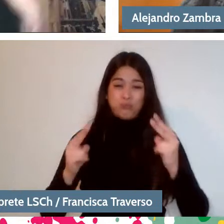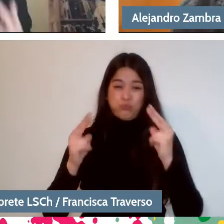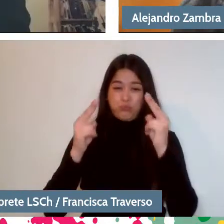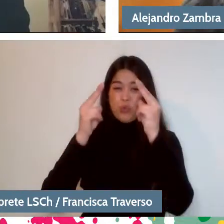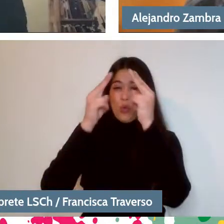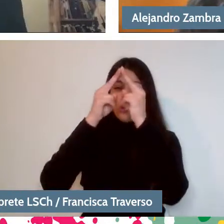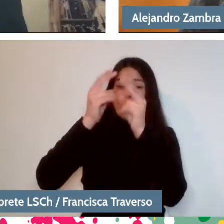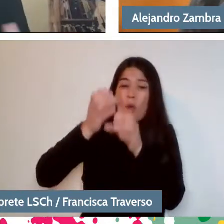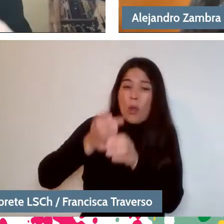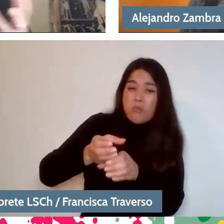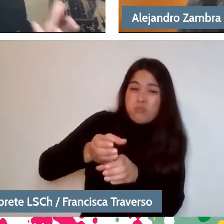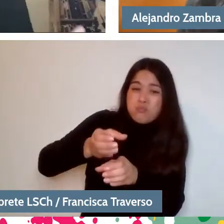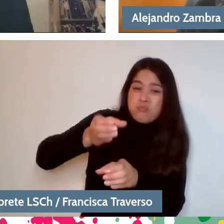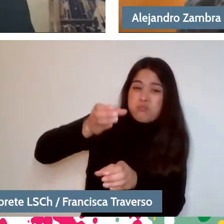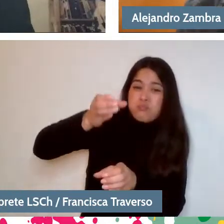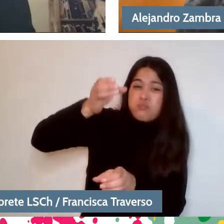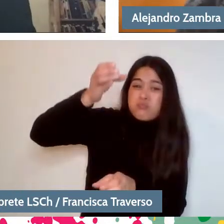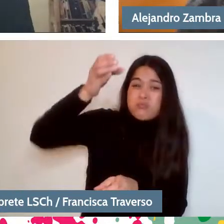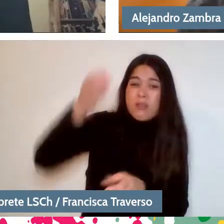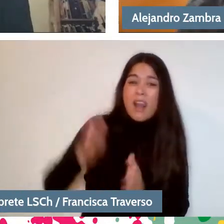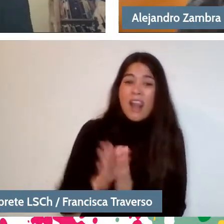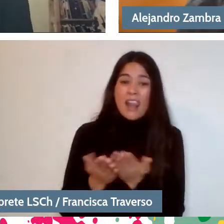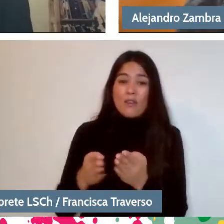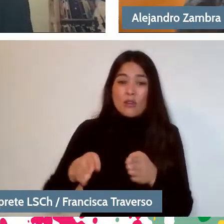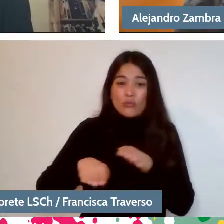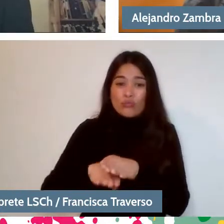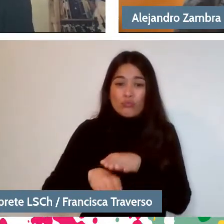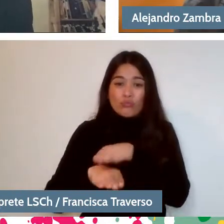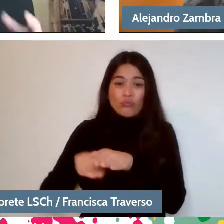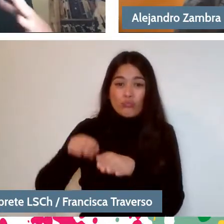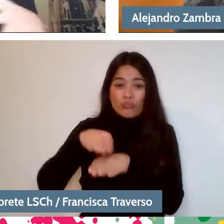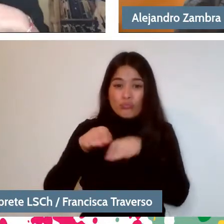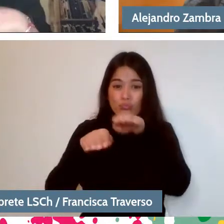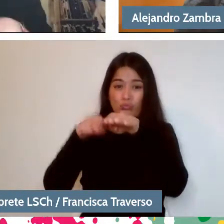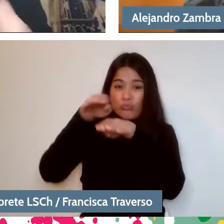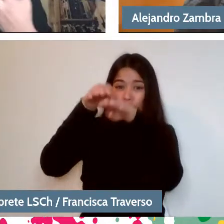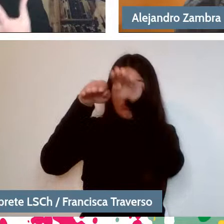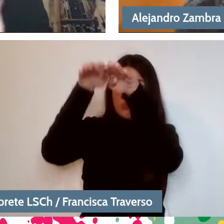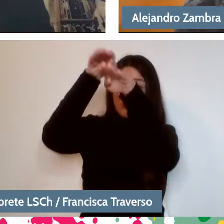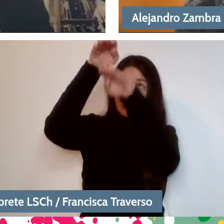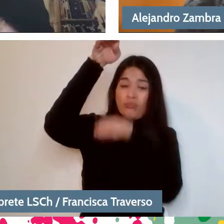made with books in a room. So I thought, to begin with,